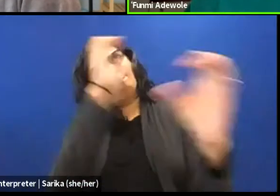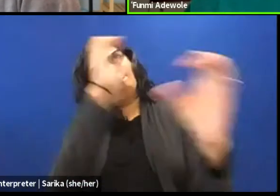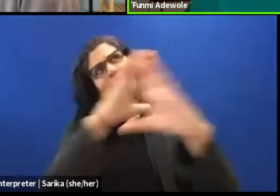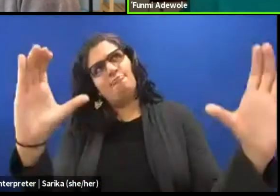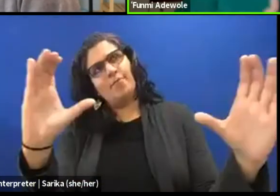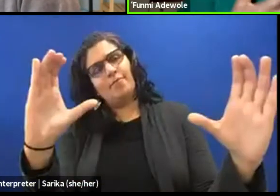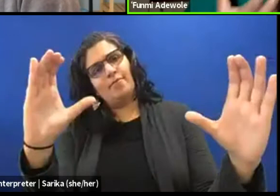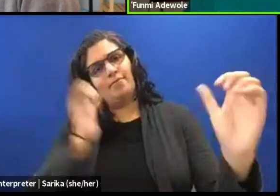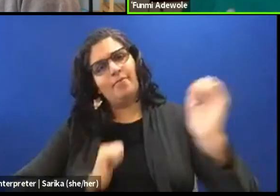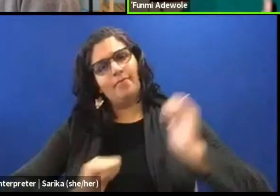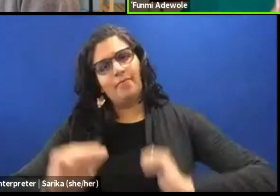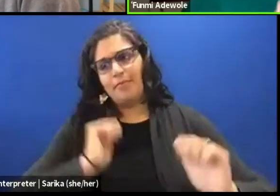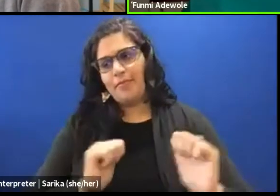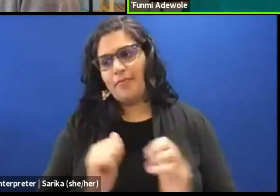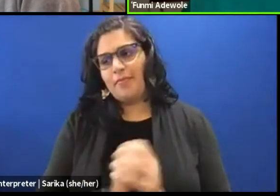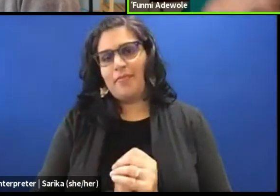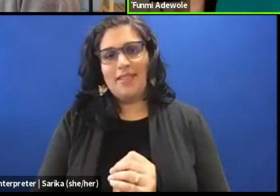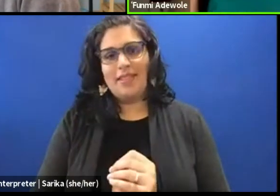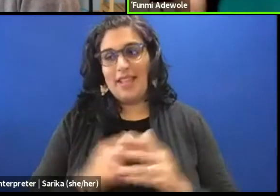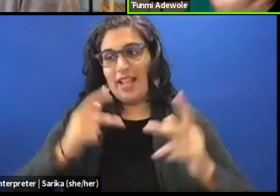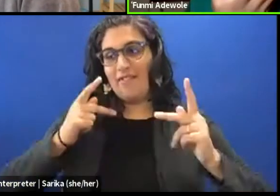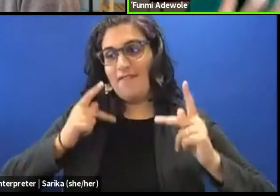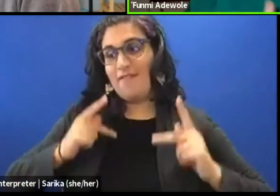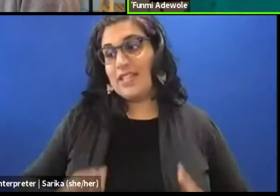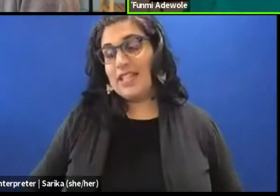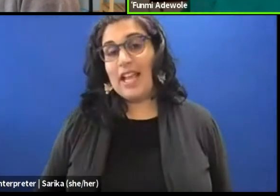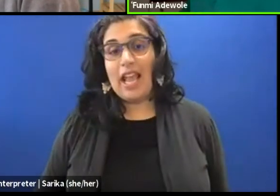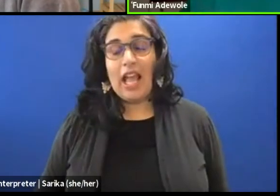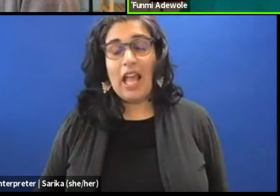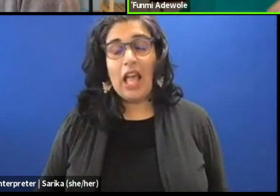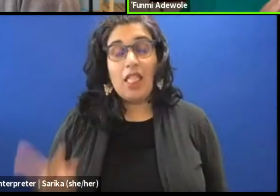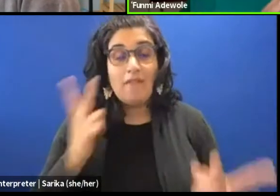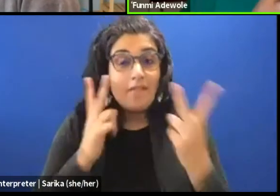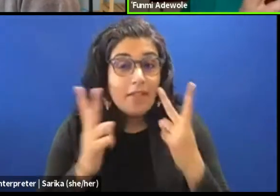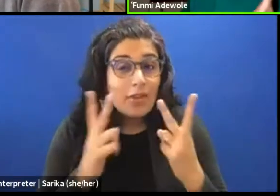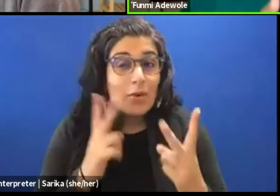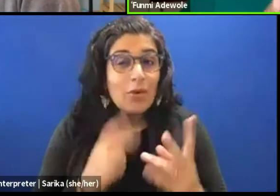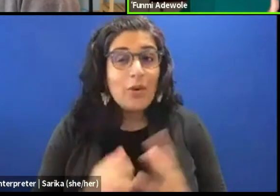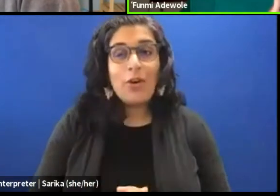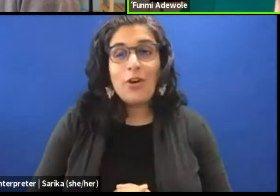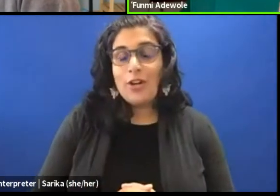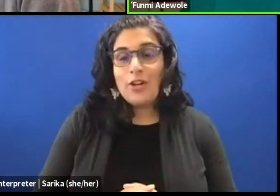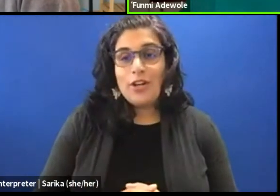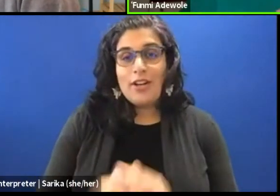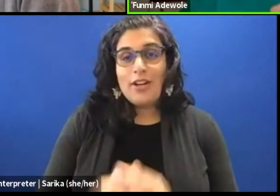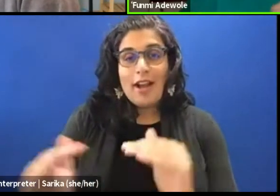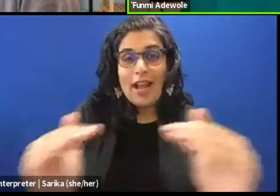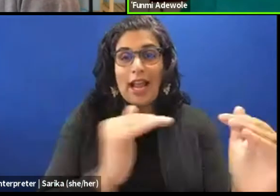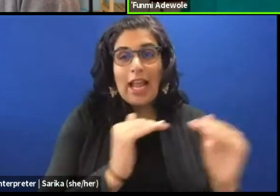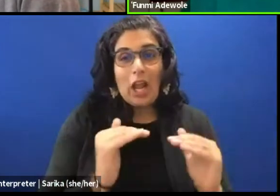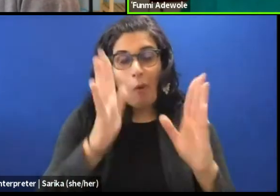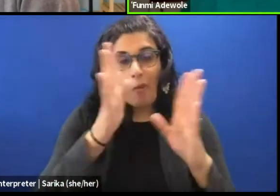where the physicality, maybe the visual, as equal importance to the text,